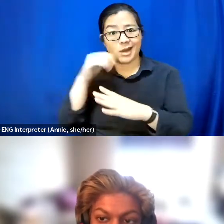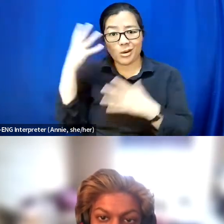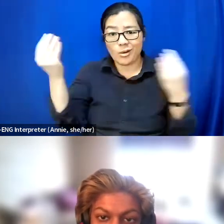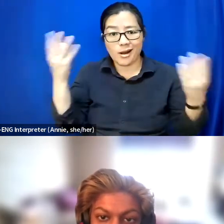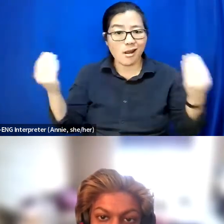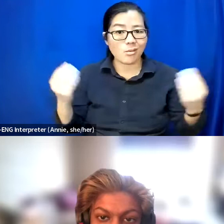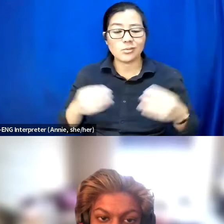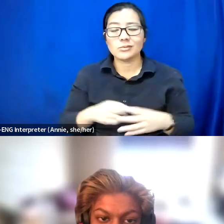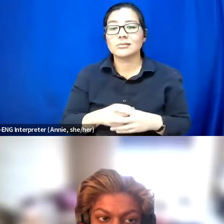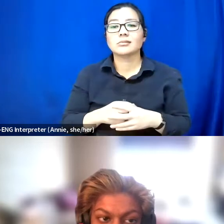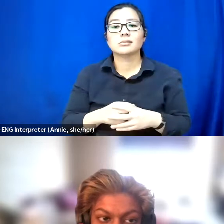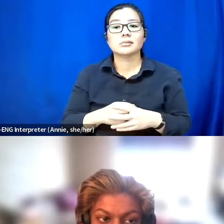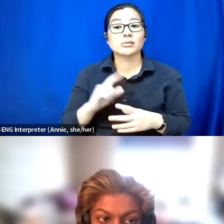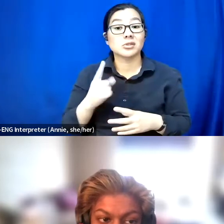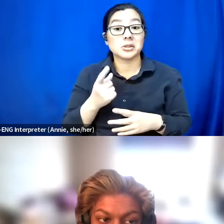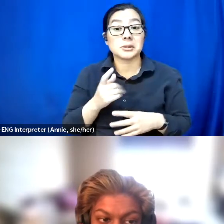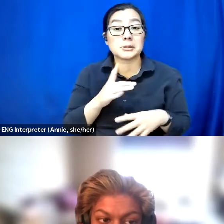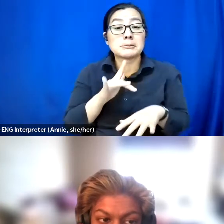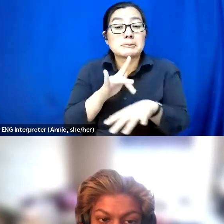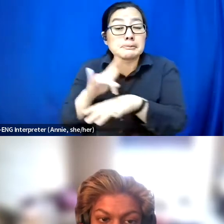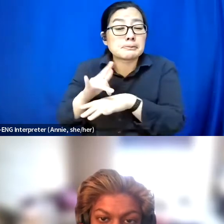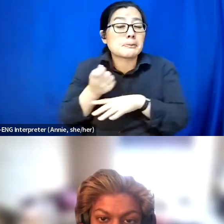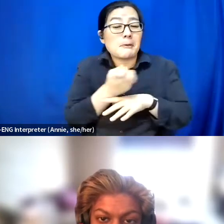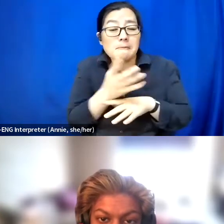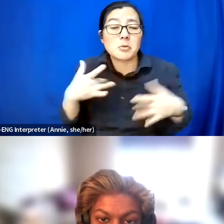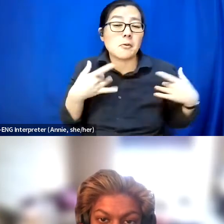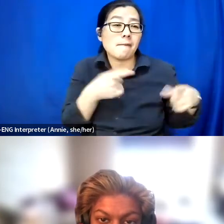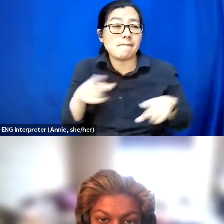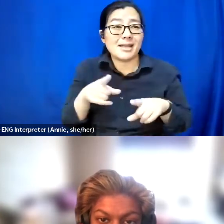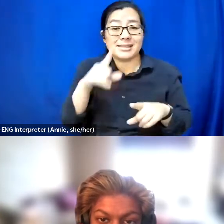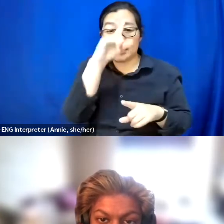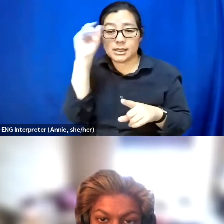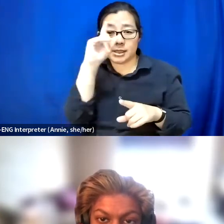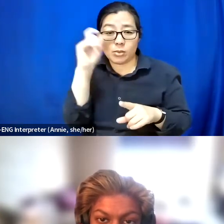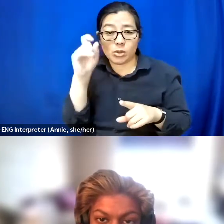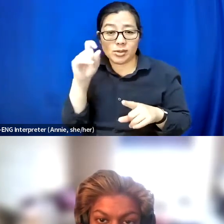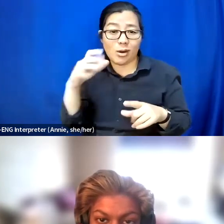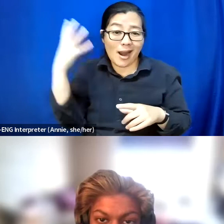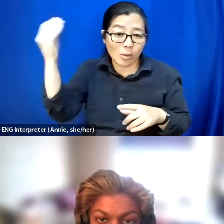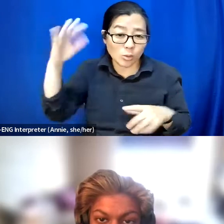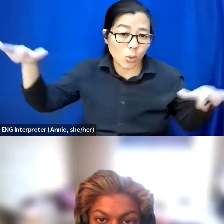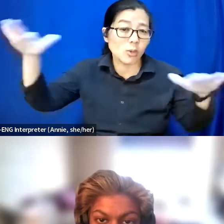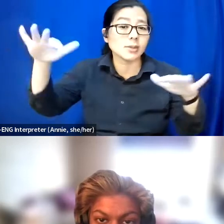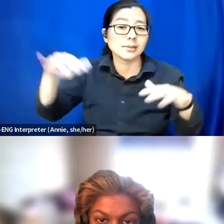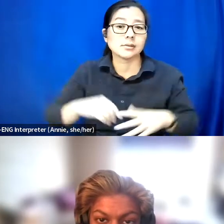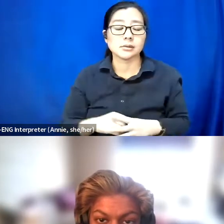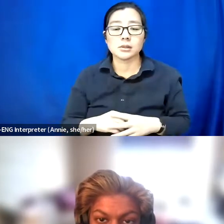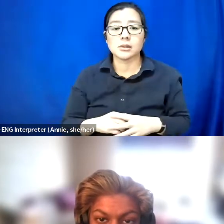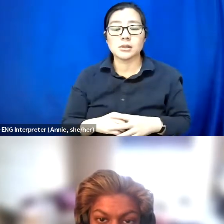to a couple events in the summer that are outdoors and masked.